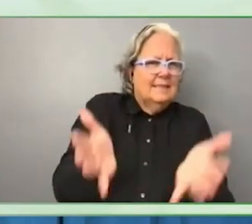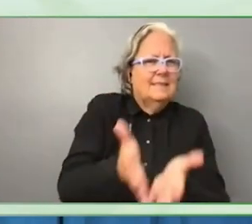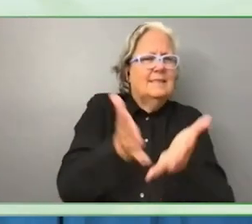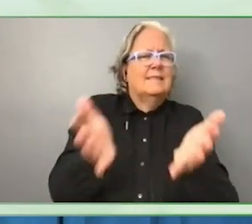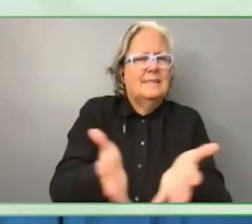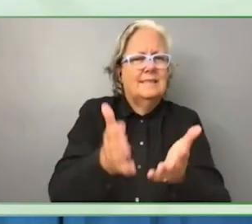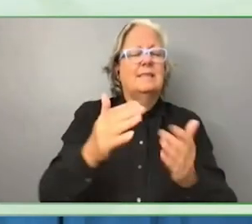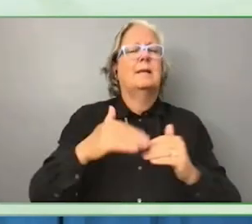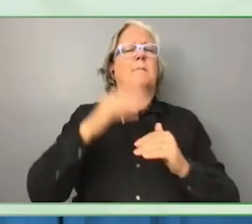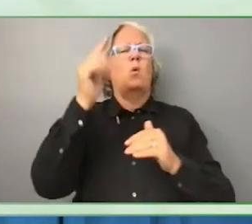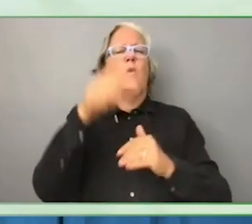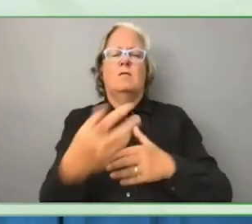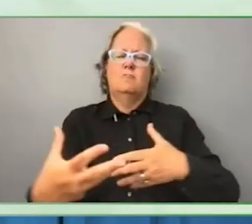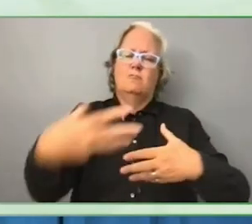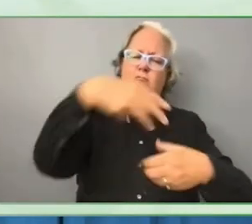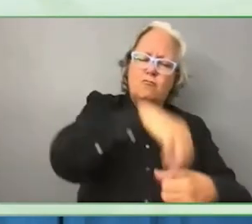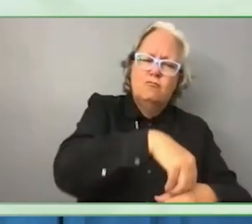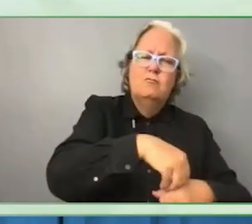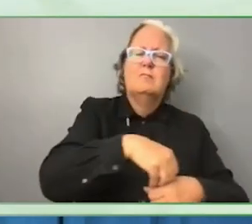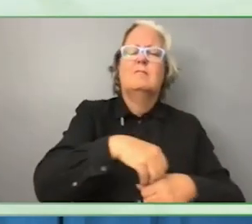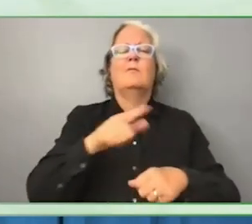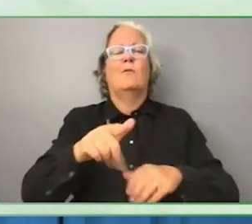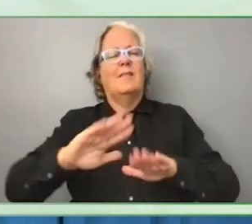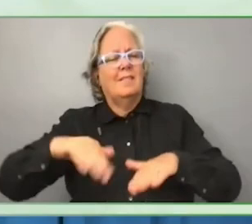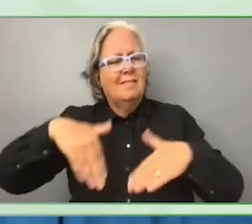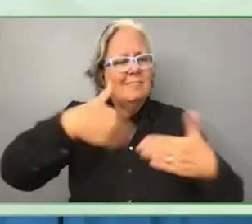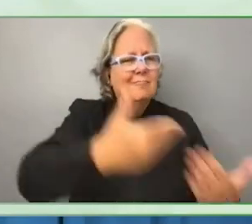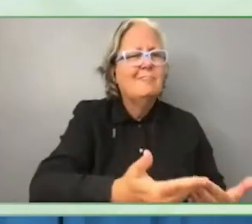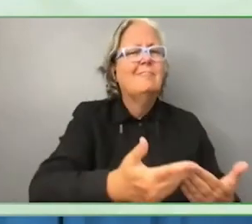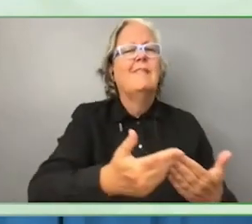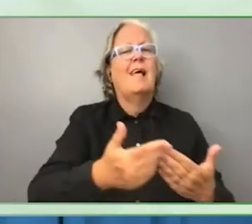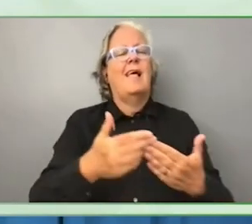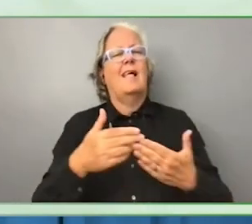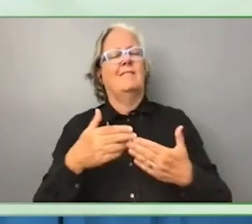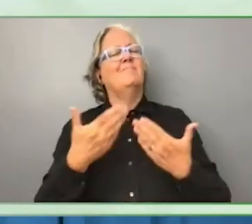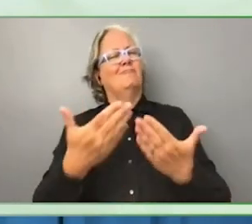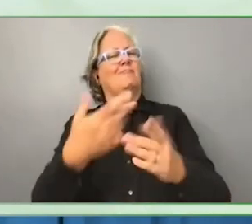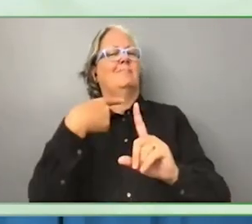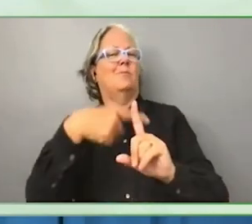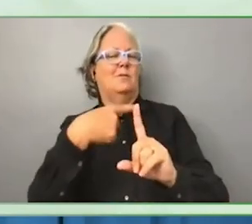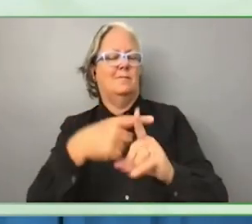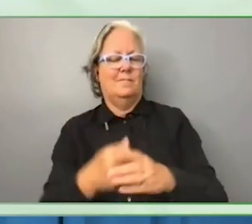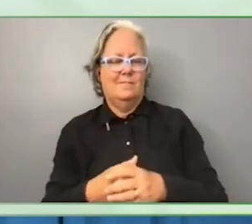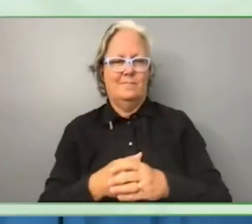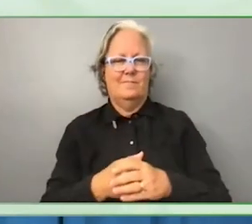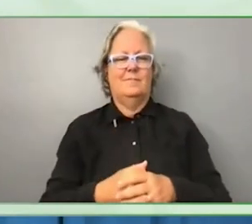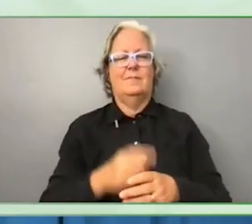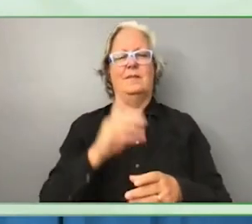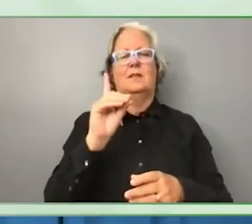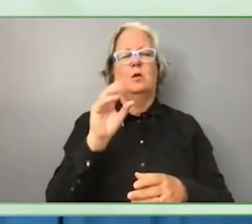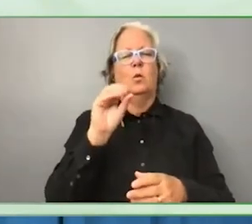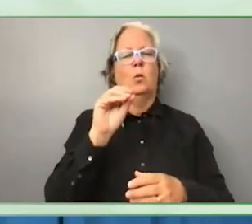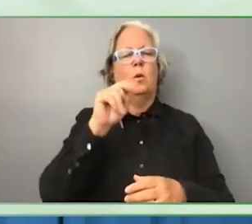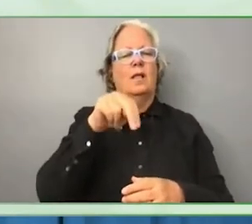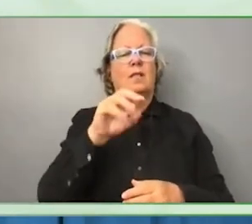delivery of our projects, allowing us to deepen engagement in the